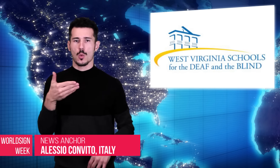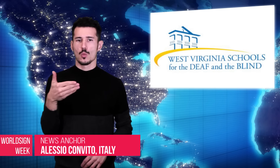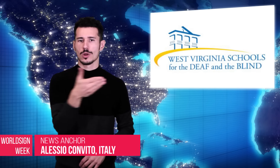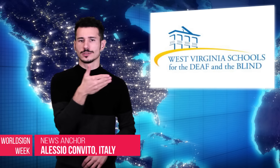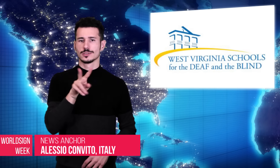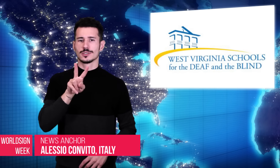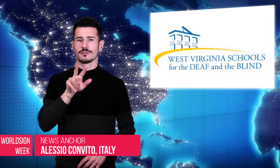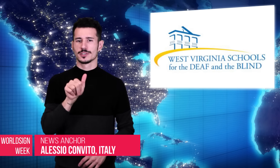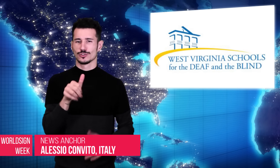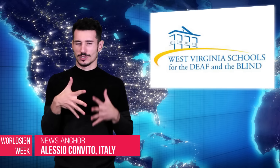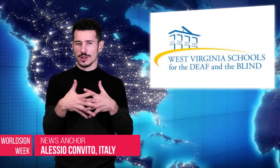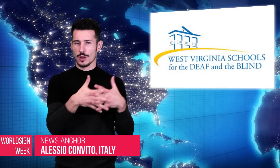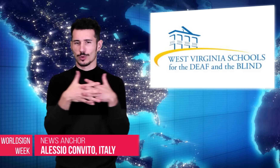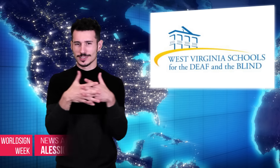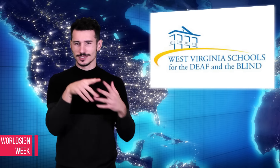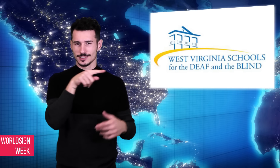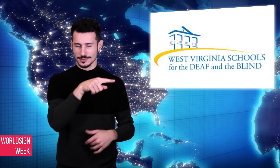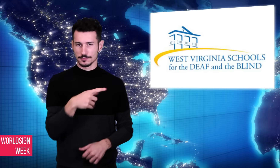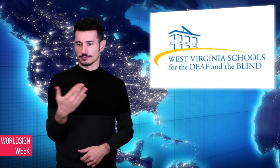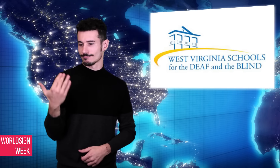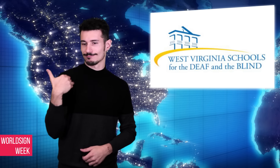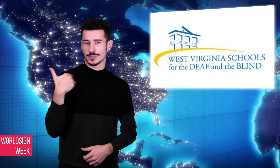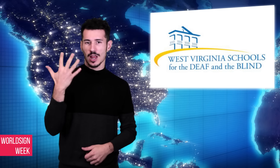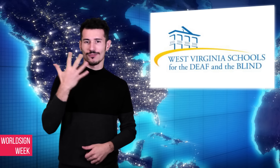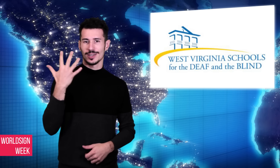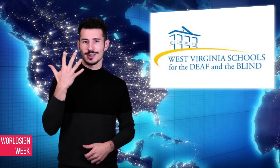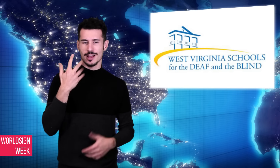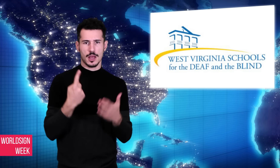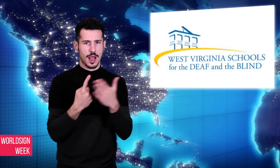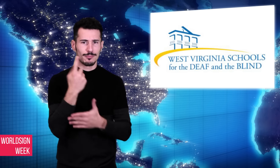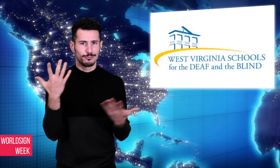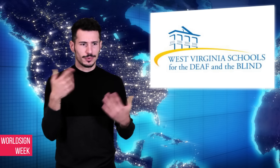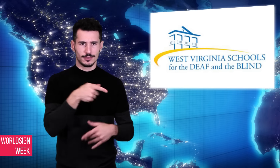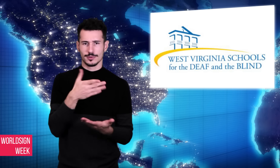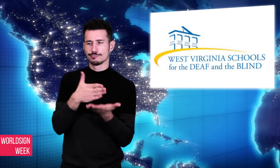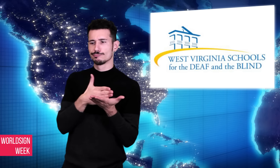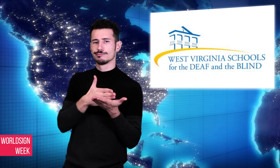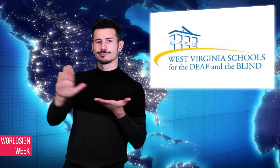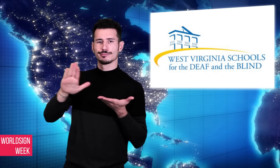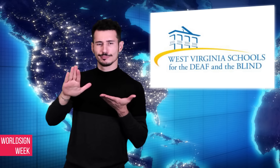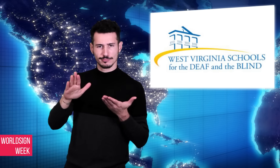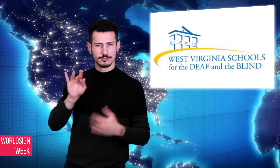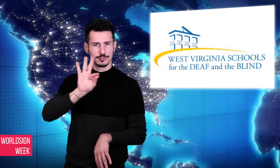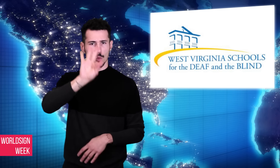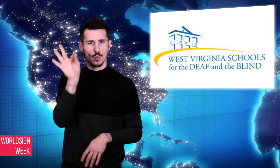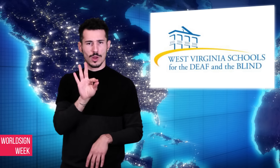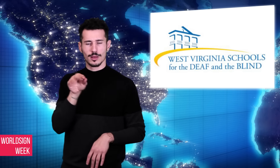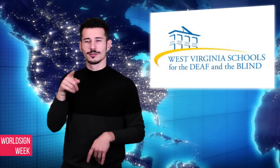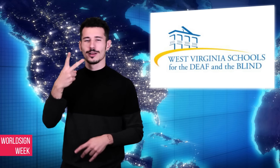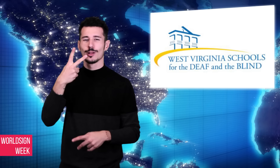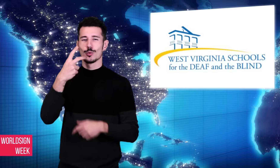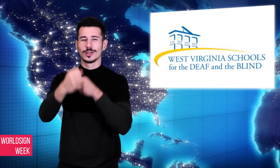superintendent of the West Virginia